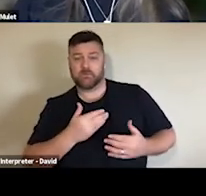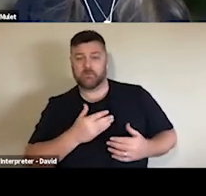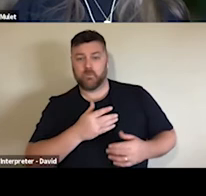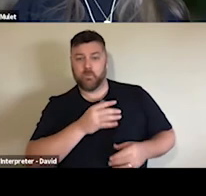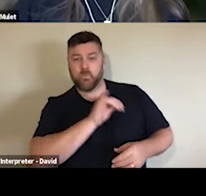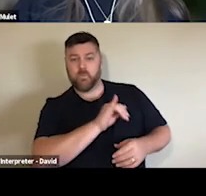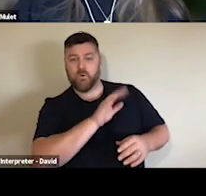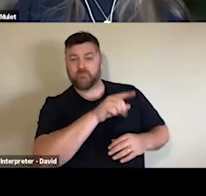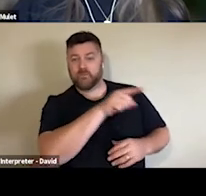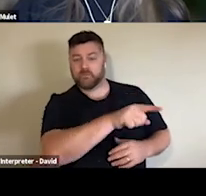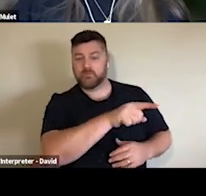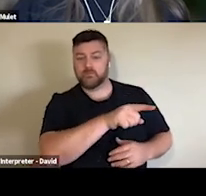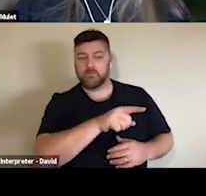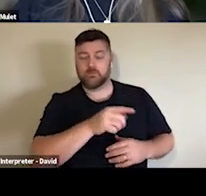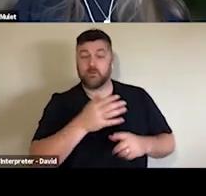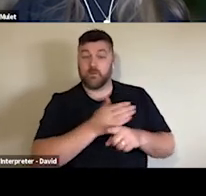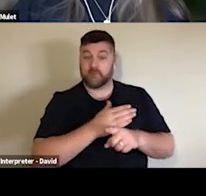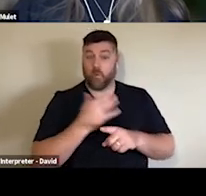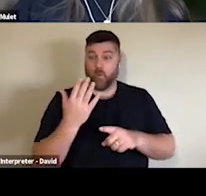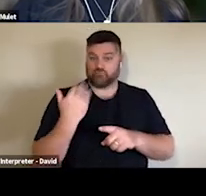in time or something may get cancelled and that was very much reflected in the most recent